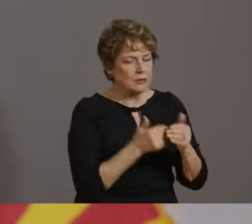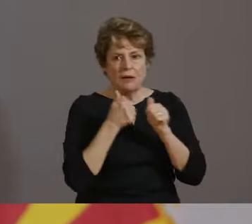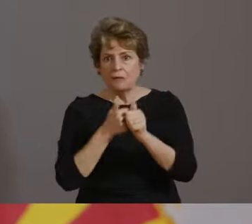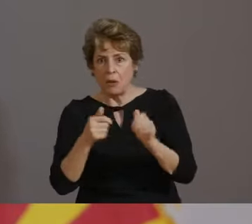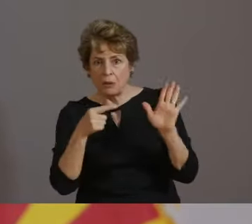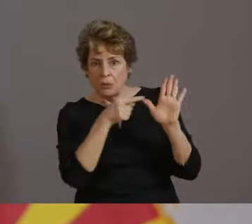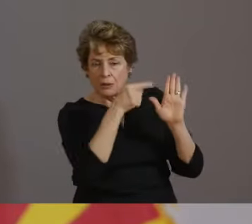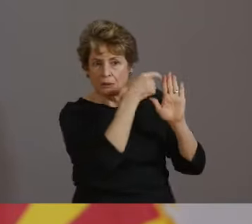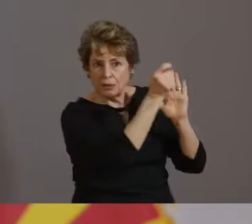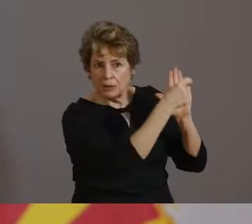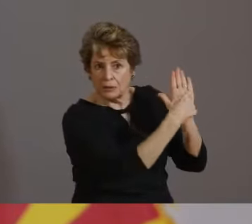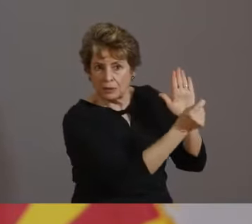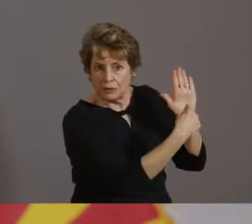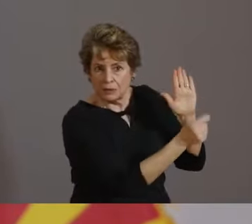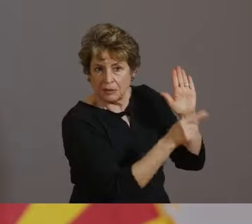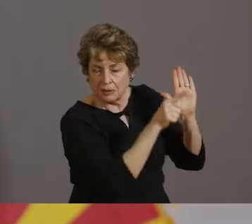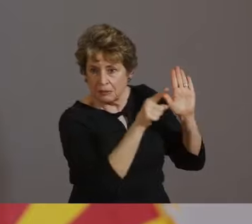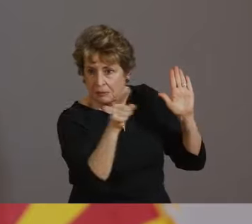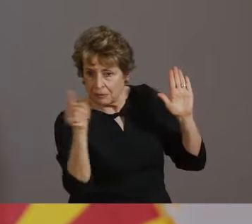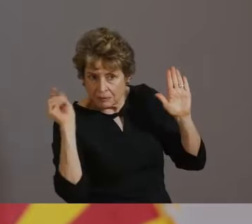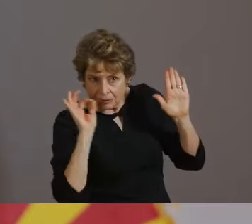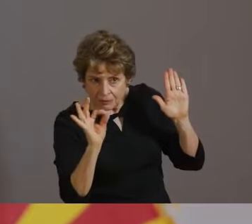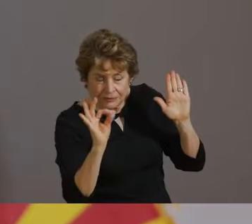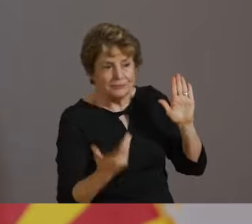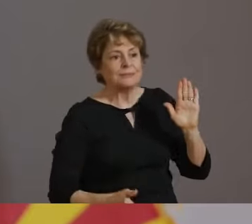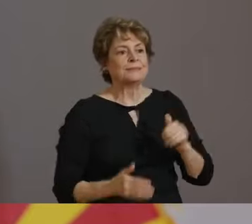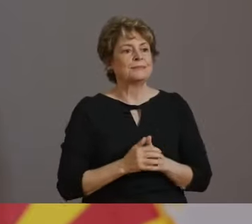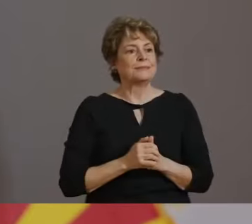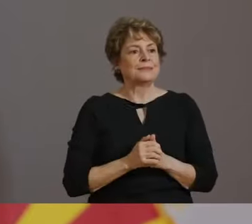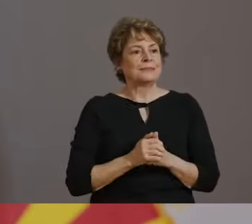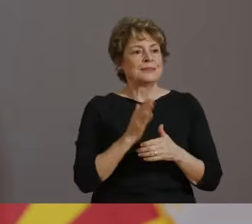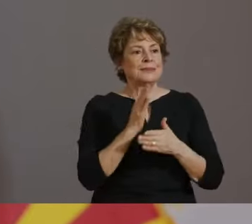HOWEVER, WE HAVE ALSO RECEIVED COMPLAINTS REGARDING BUSINESSES THAT ARE NOT COMPLYING